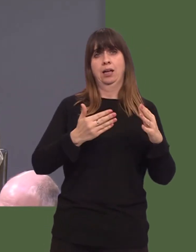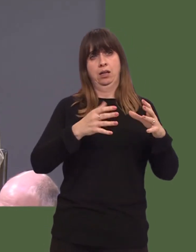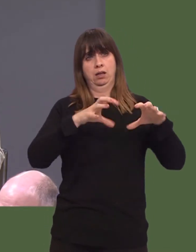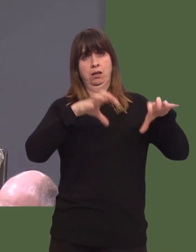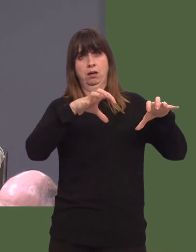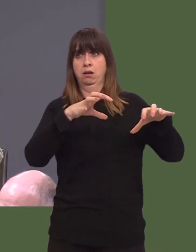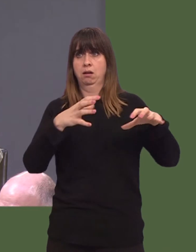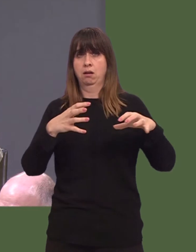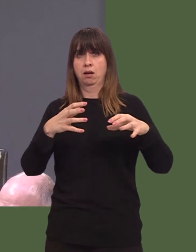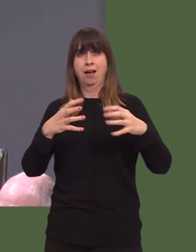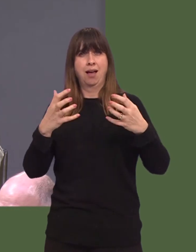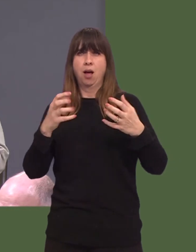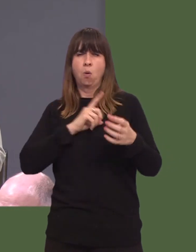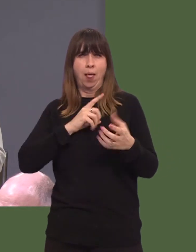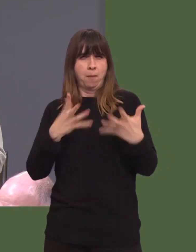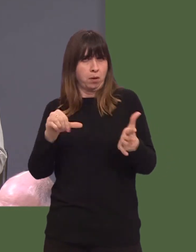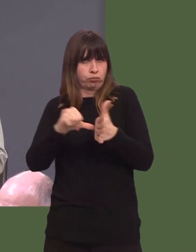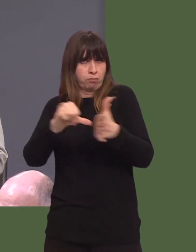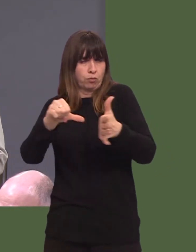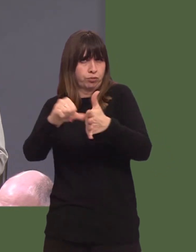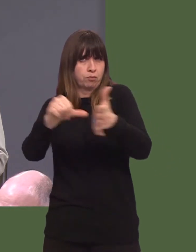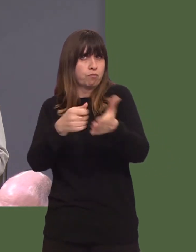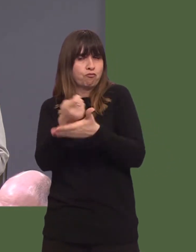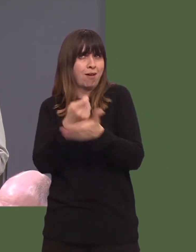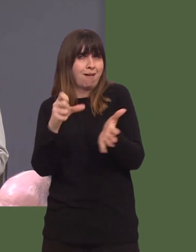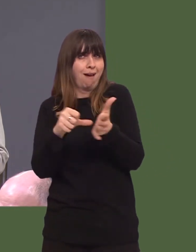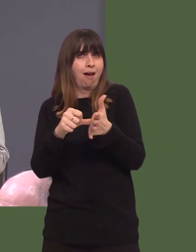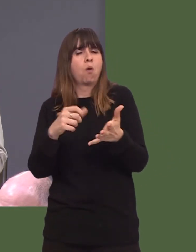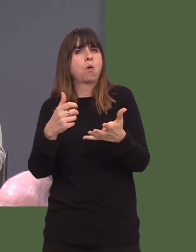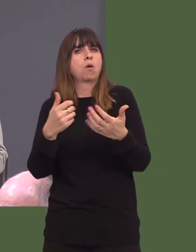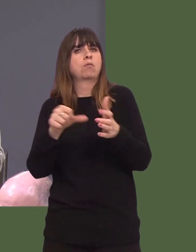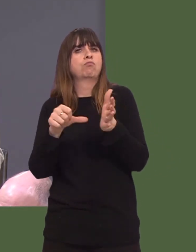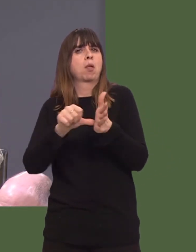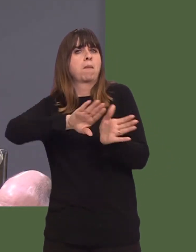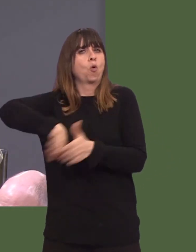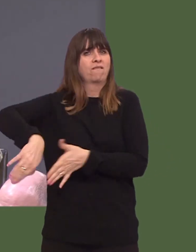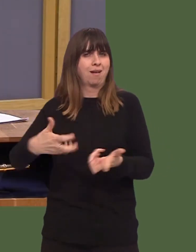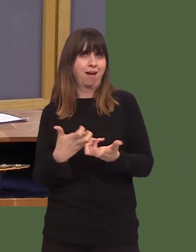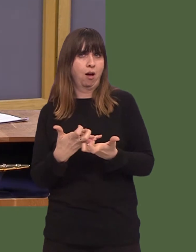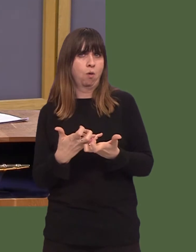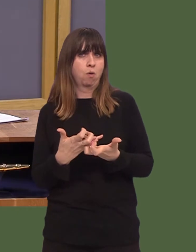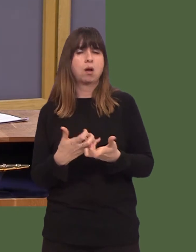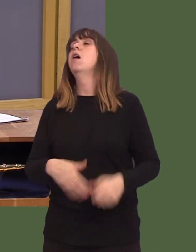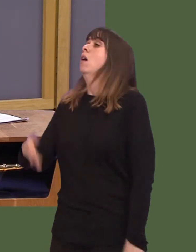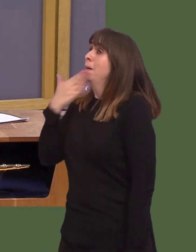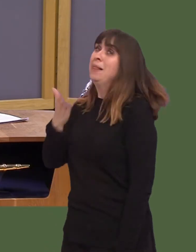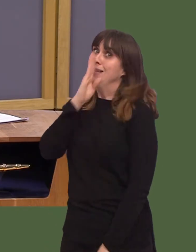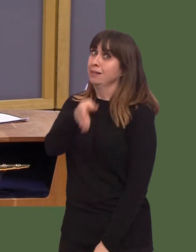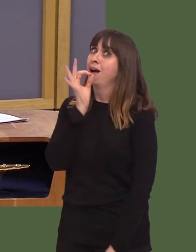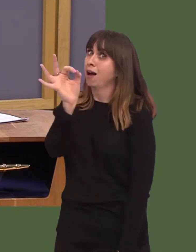that make it difficult for the homeless to secure rented accommodation and possibly look ató Y Llywydd / The Llywydd: Can you please answer the question, First Minister?